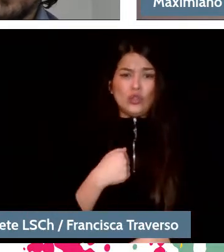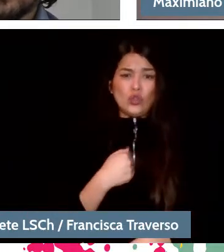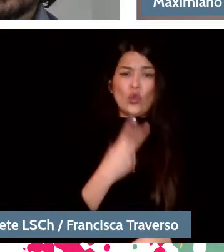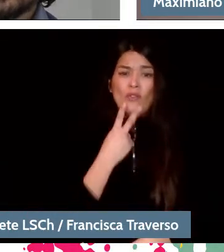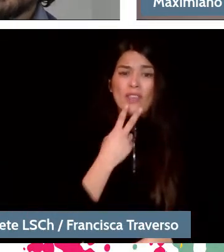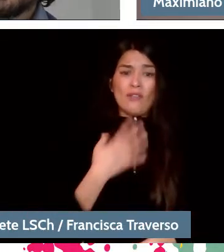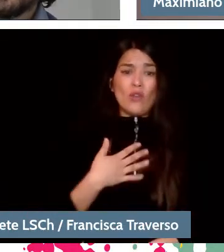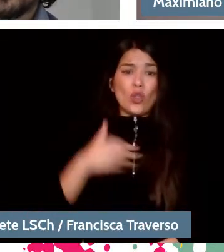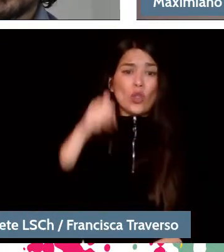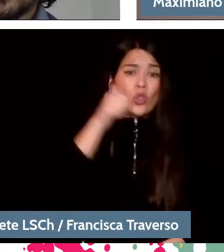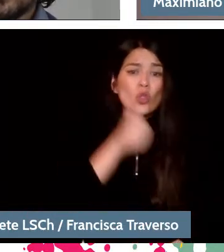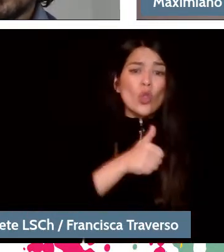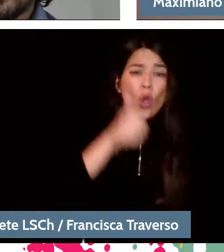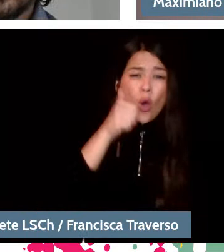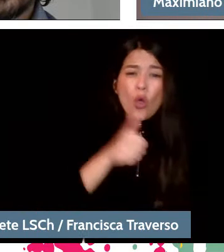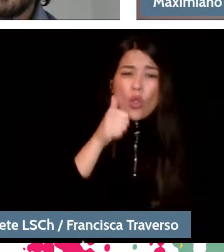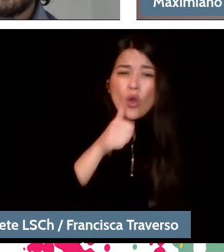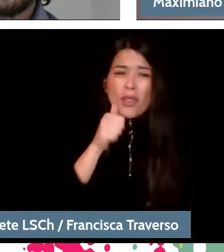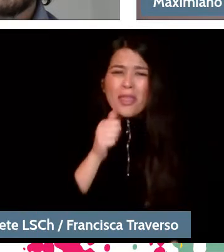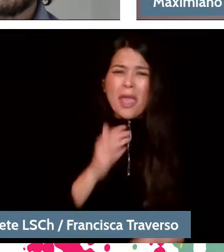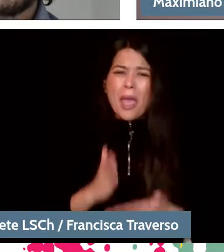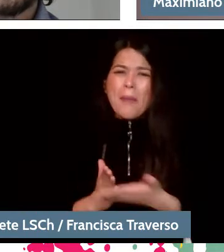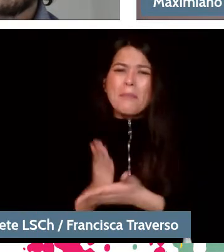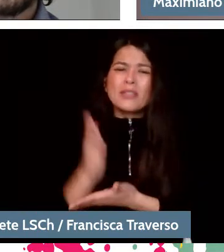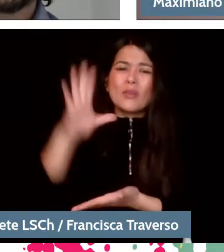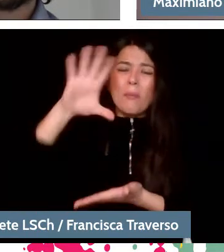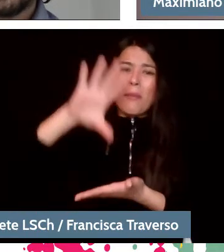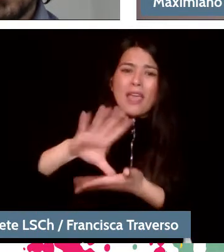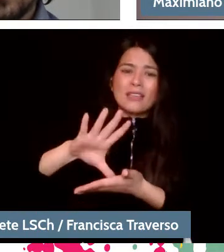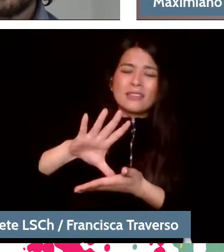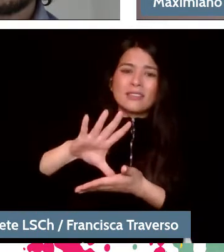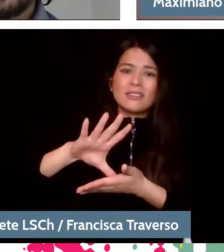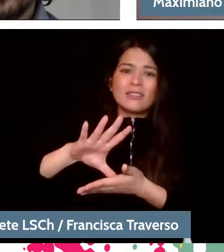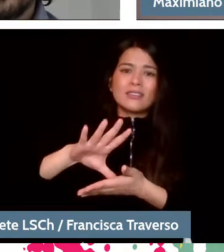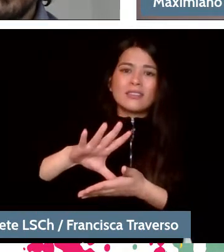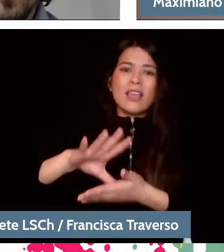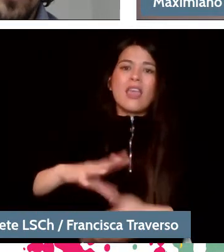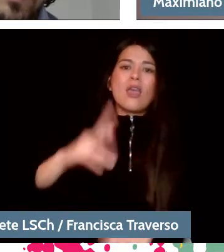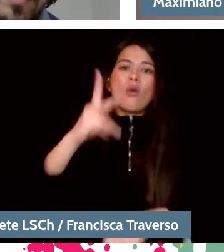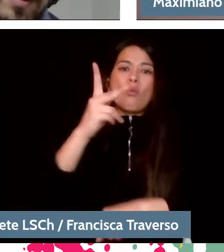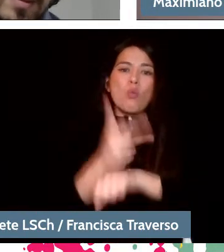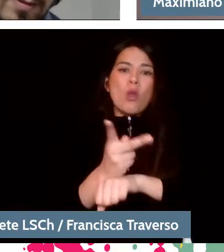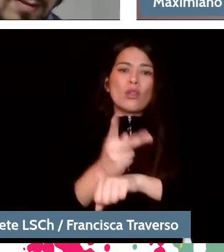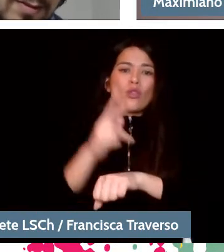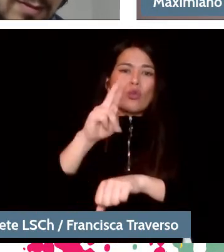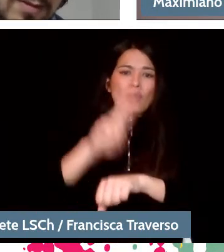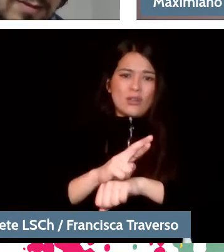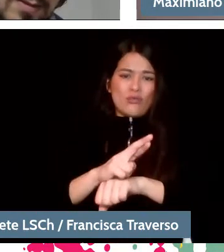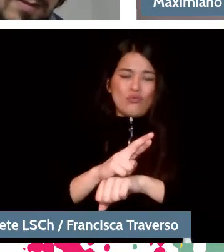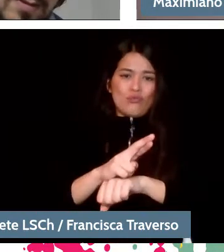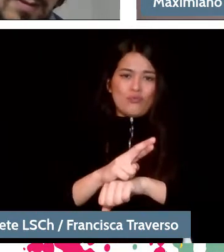All of this started in Puerto Rico because of the free music schools that were organized and that are free and whether or not young children